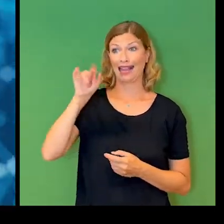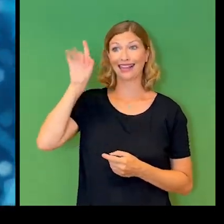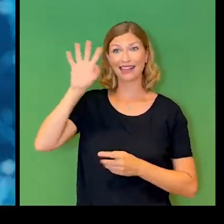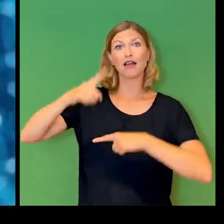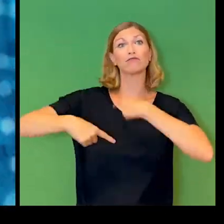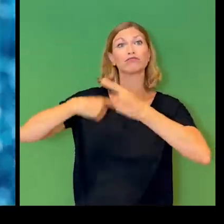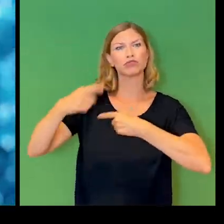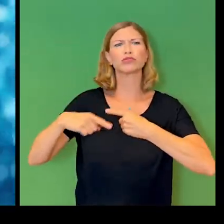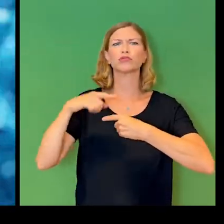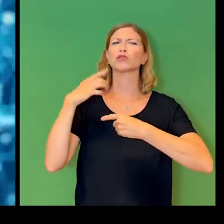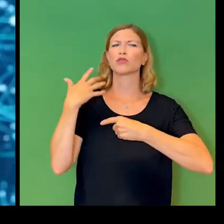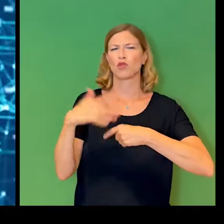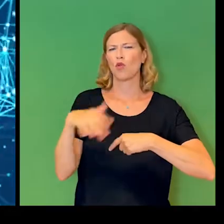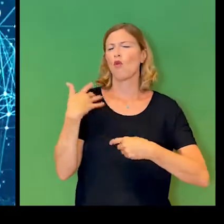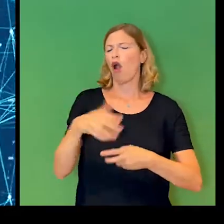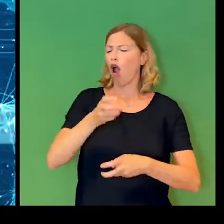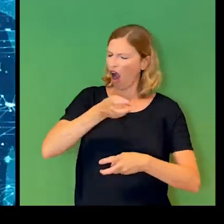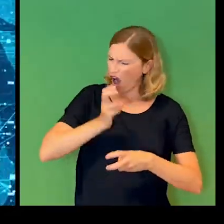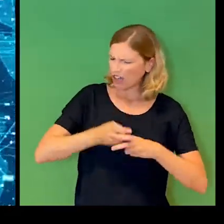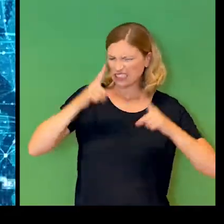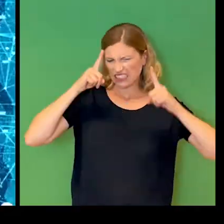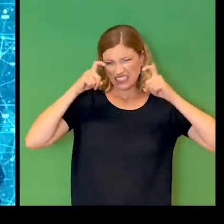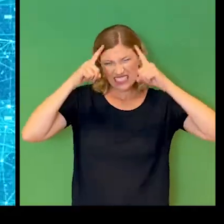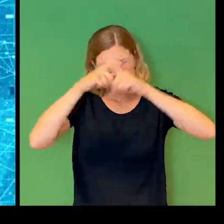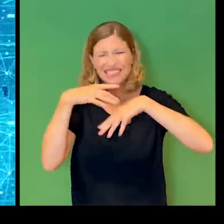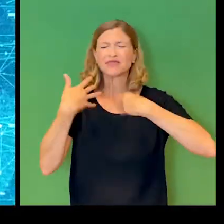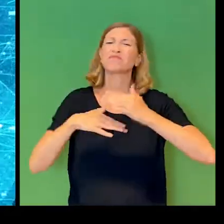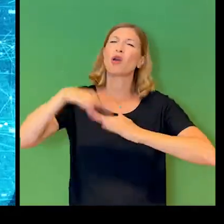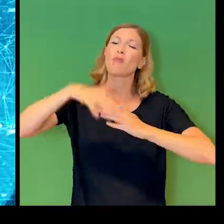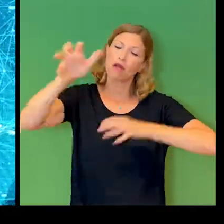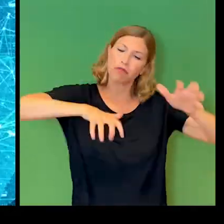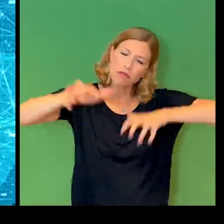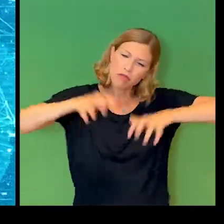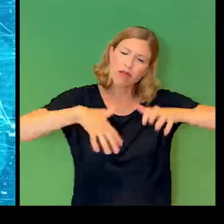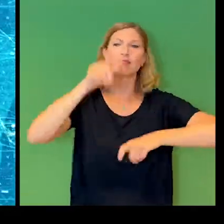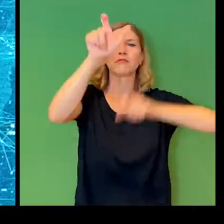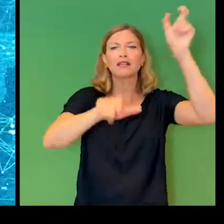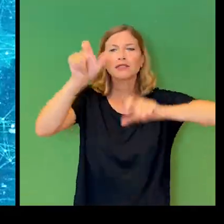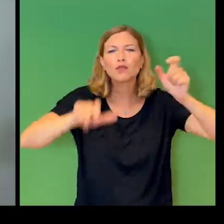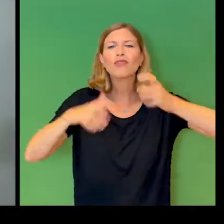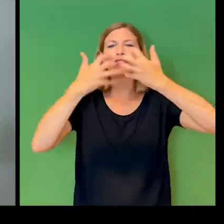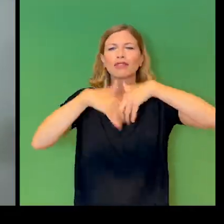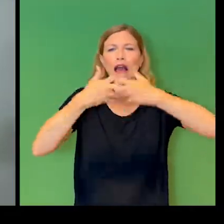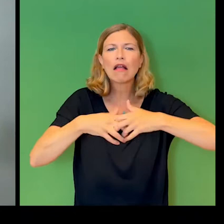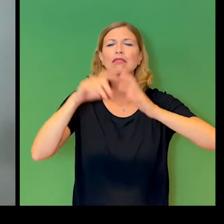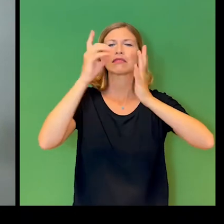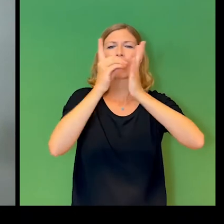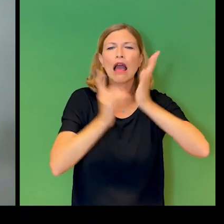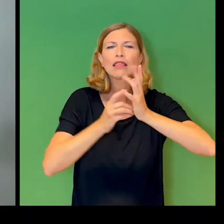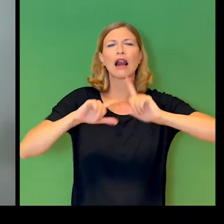is the gathering of data and using that data to automate and predict and anticipate